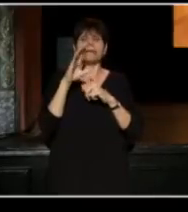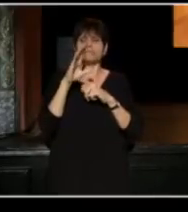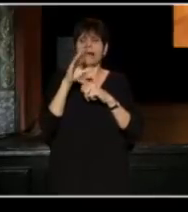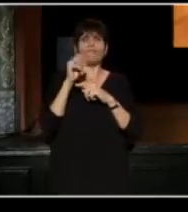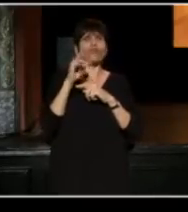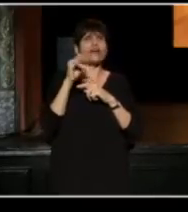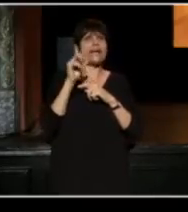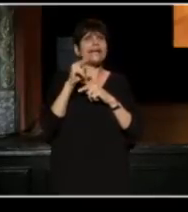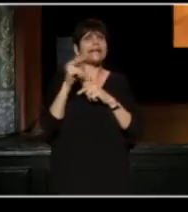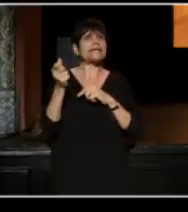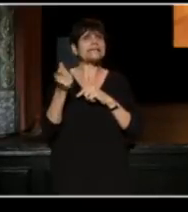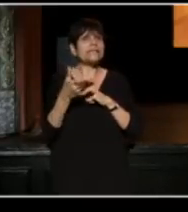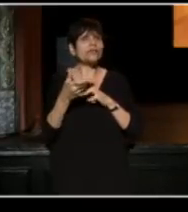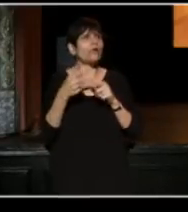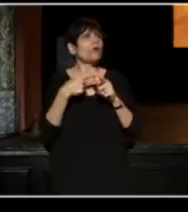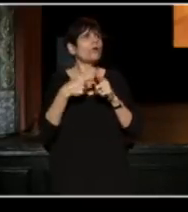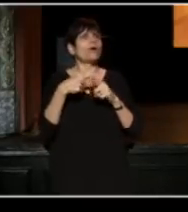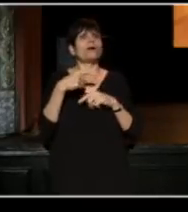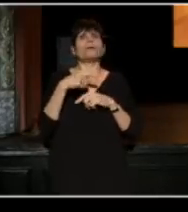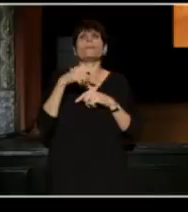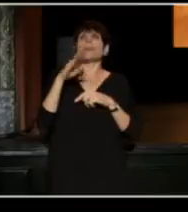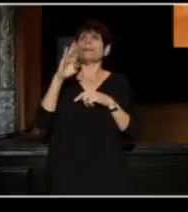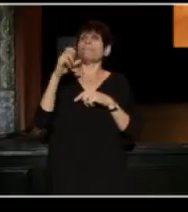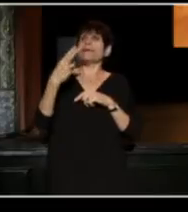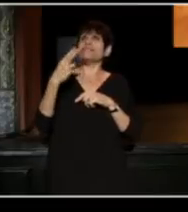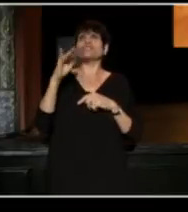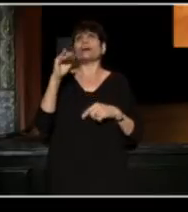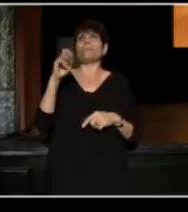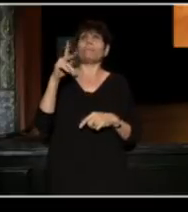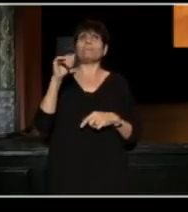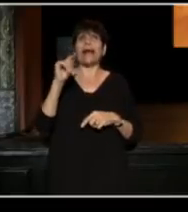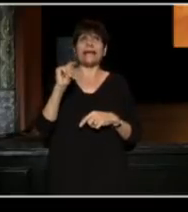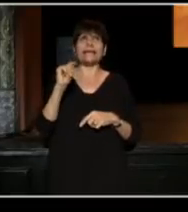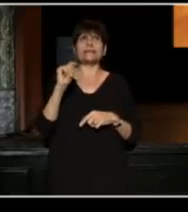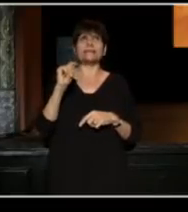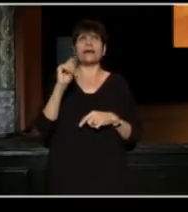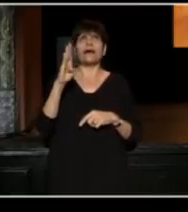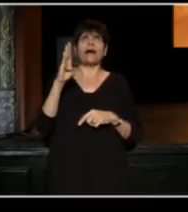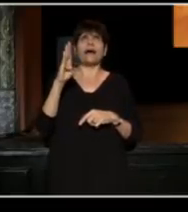not to mention Beach Blanket Babylon Goes Bananas! and [unaudible],